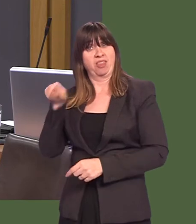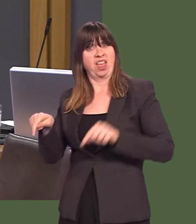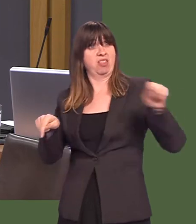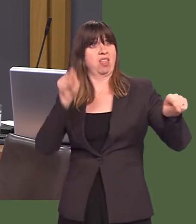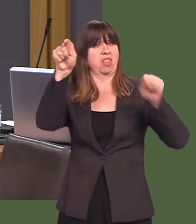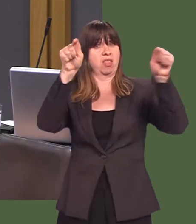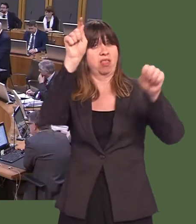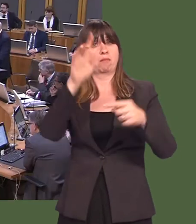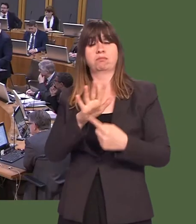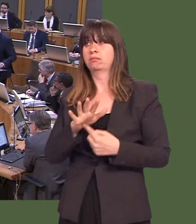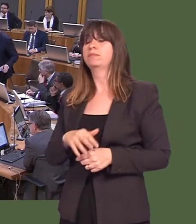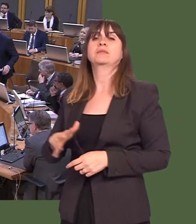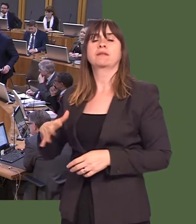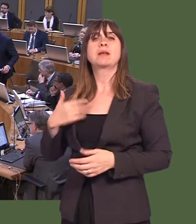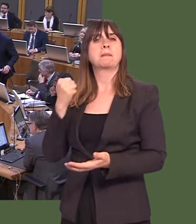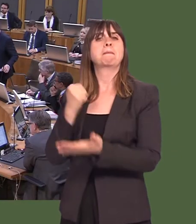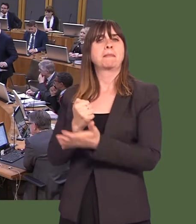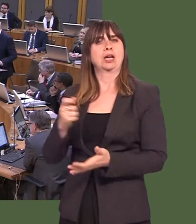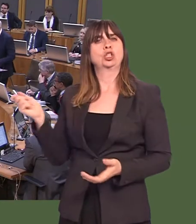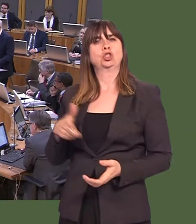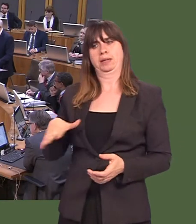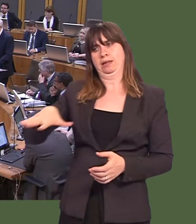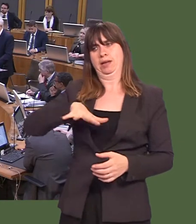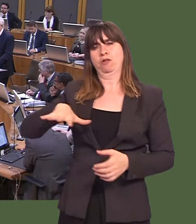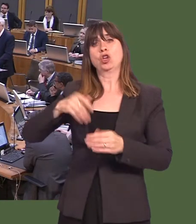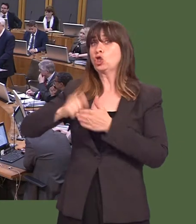Carwyn Jones: Well, ideally, we would welcome the co-location of bank branches within district